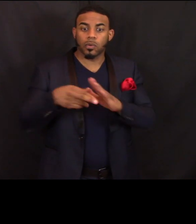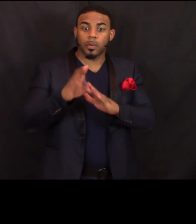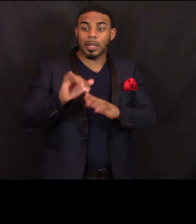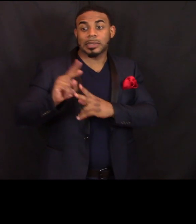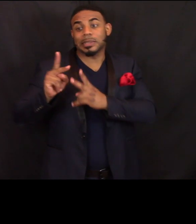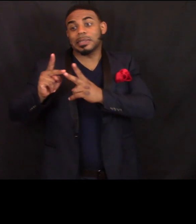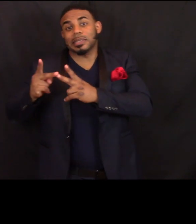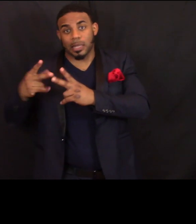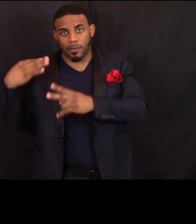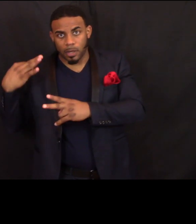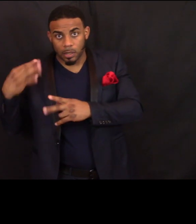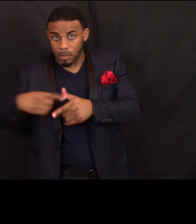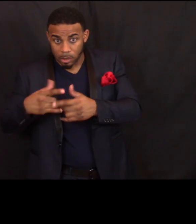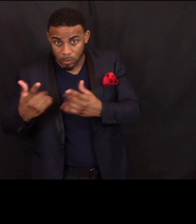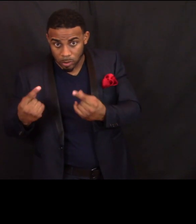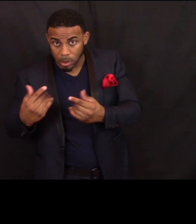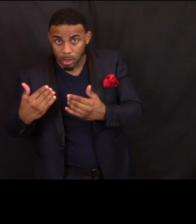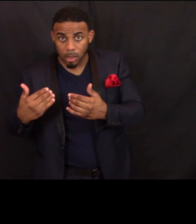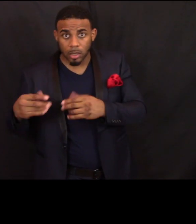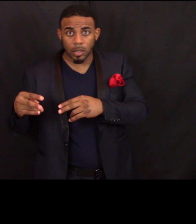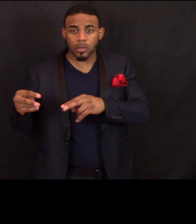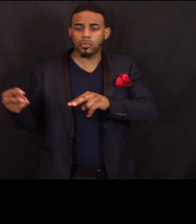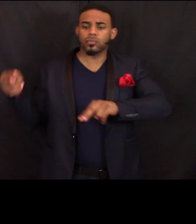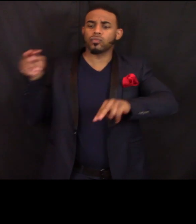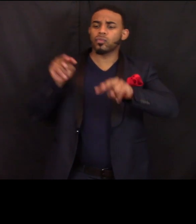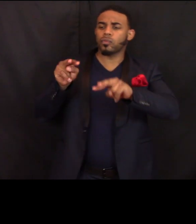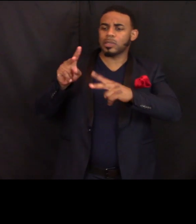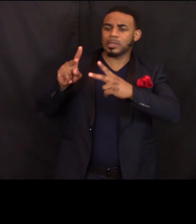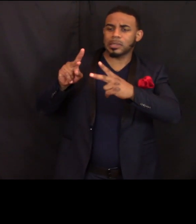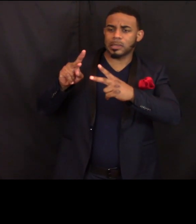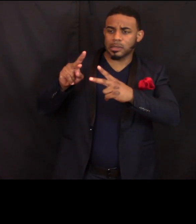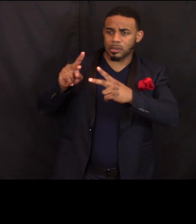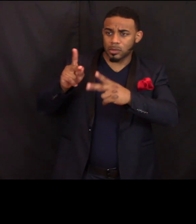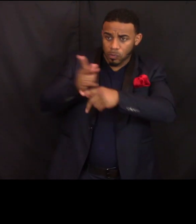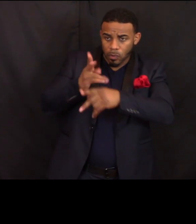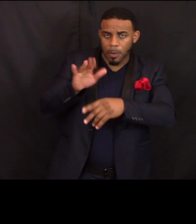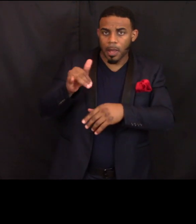And then overseen, supervised, by myself